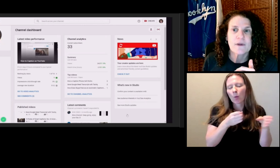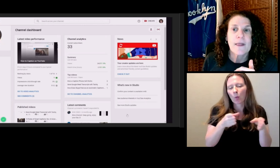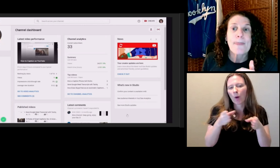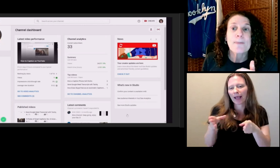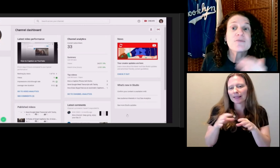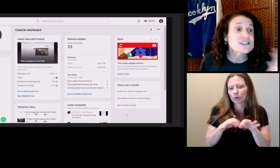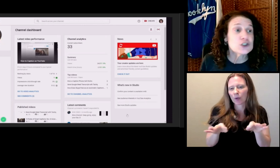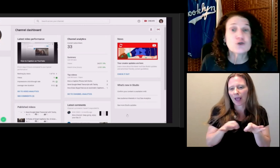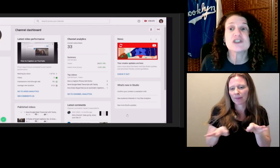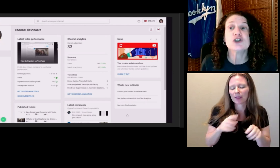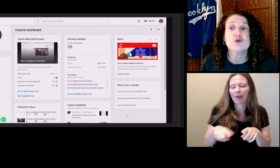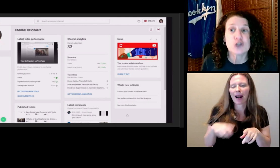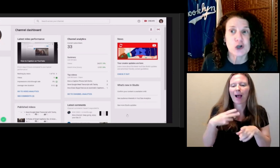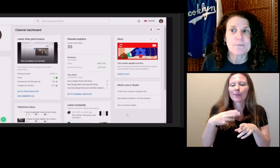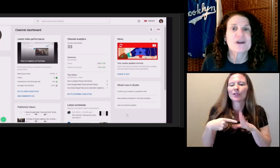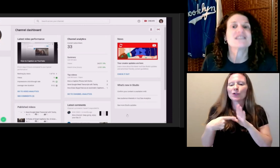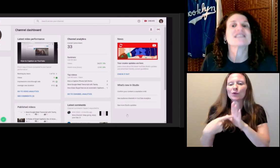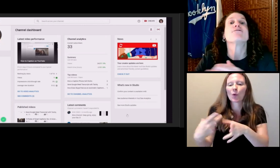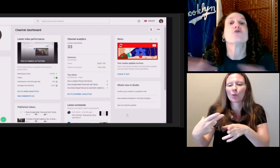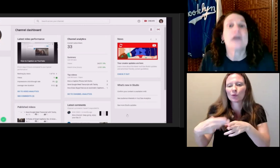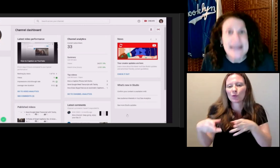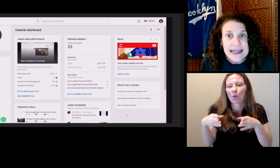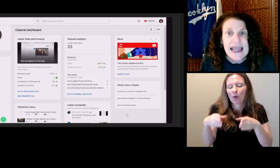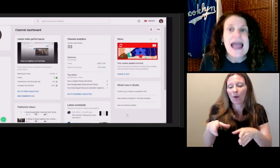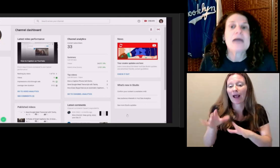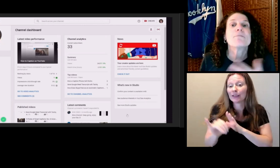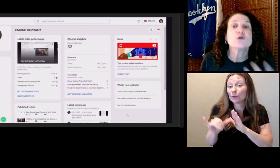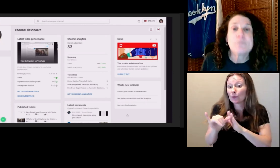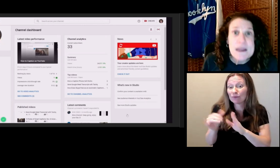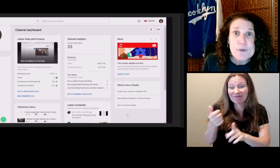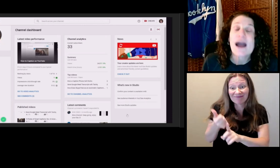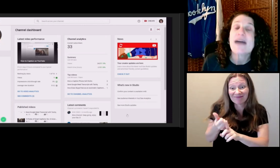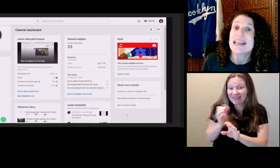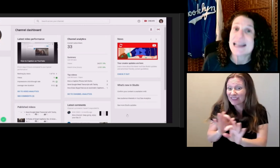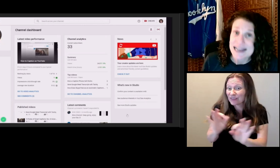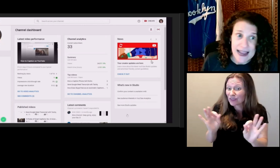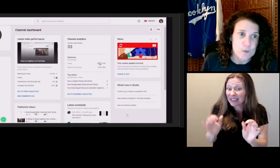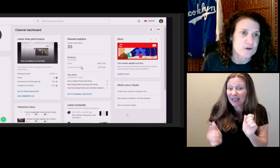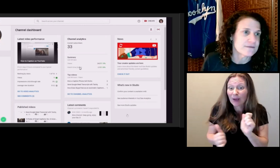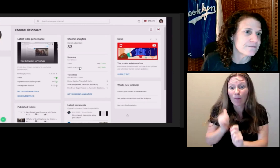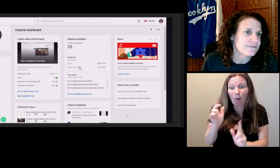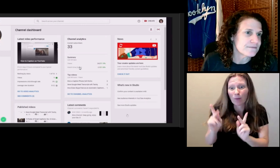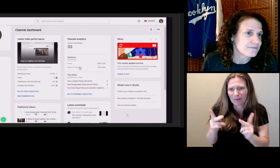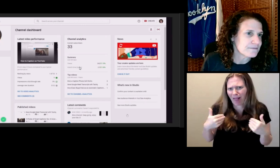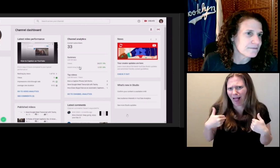I'm using YouTube because it's free and most people have an account.